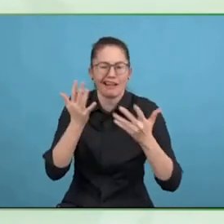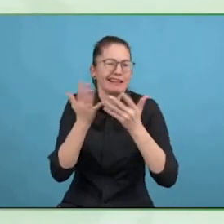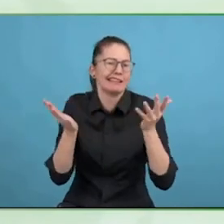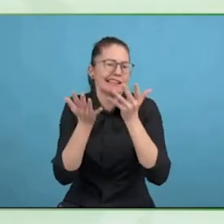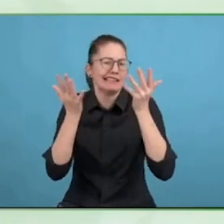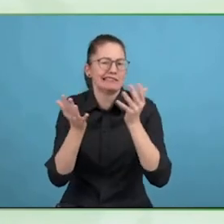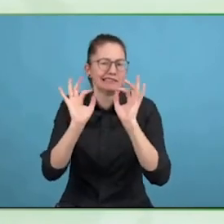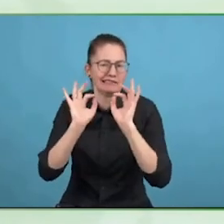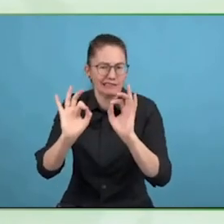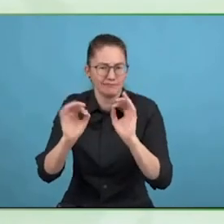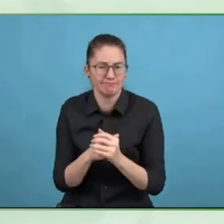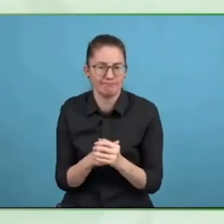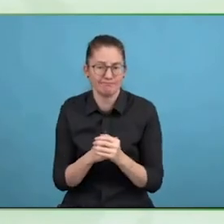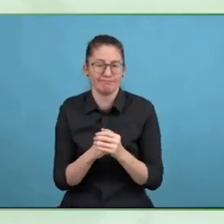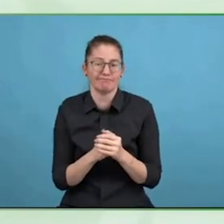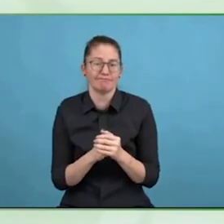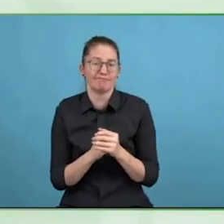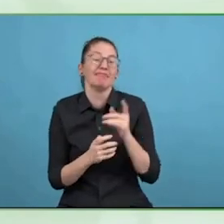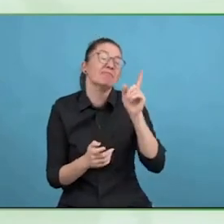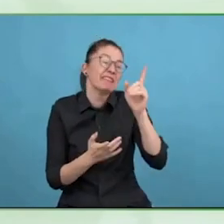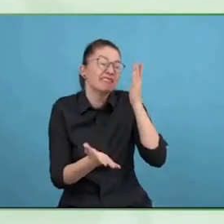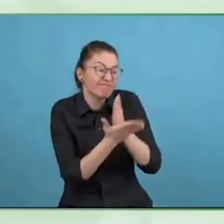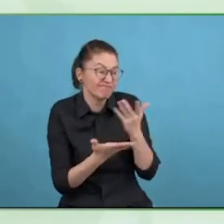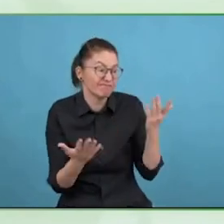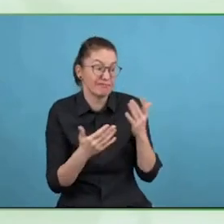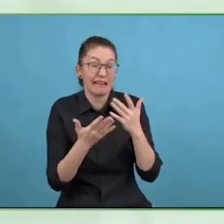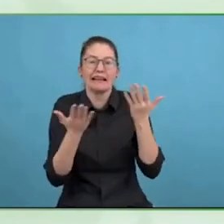accessibility, to figure out how can we communicate more clearly and